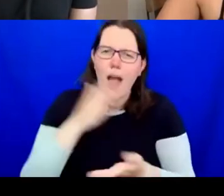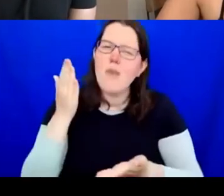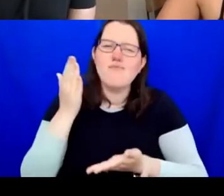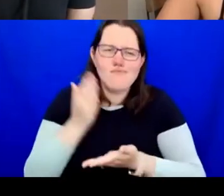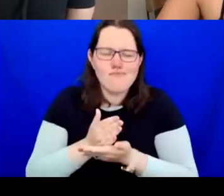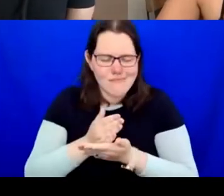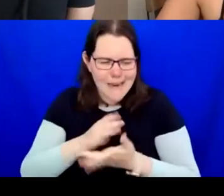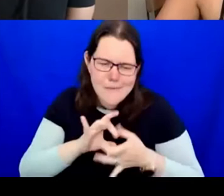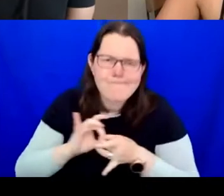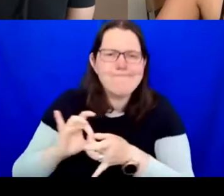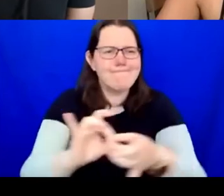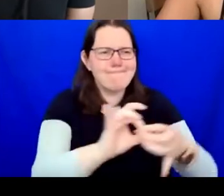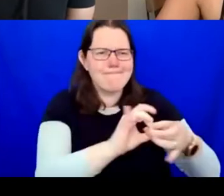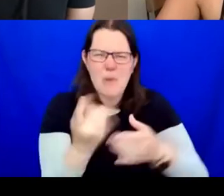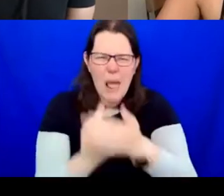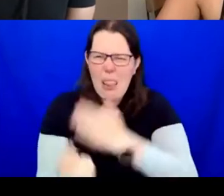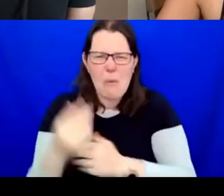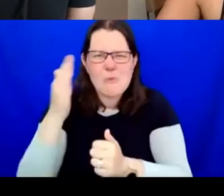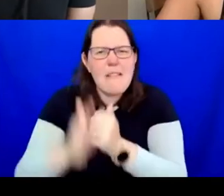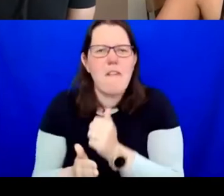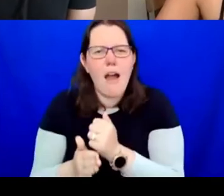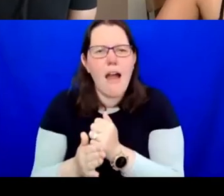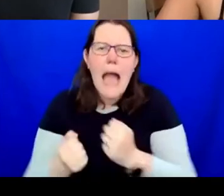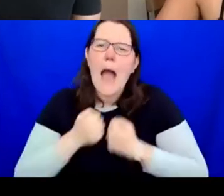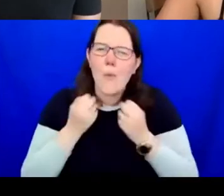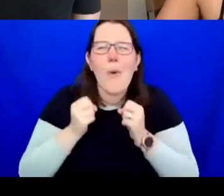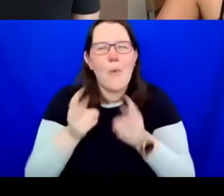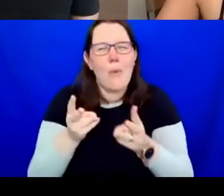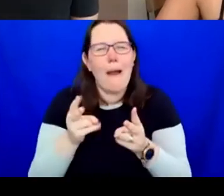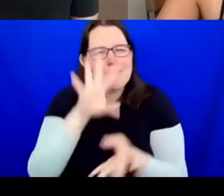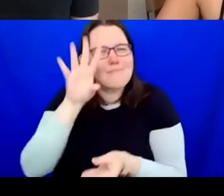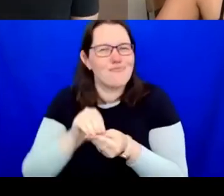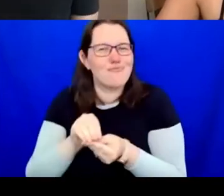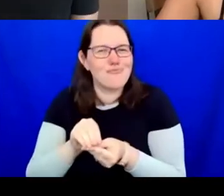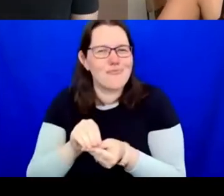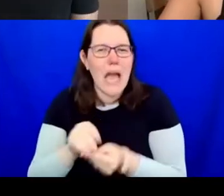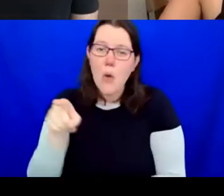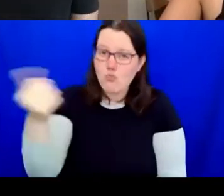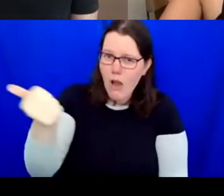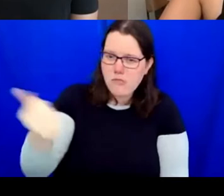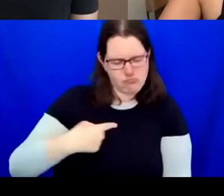we practise a way of being that can be summed up as "if you're okay, then I am okay". I state this